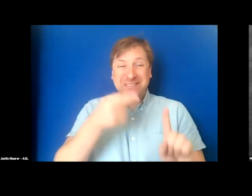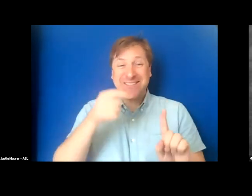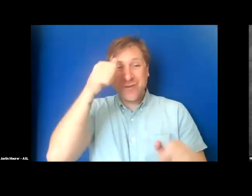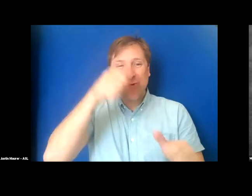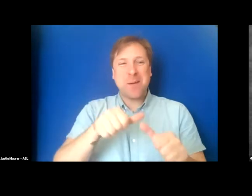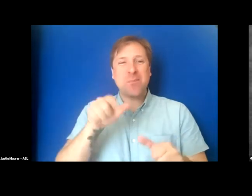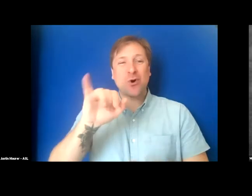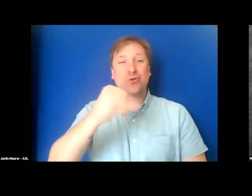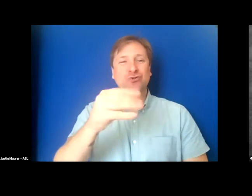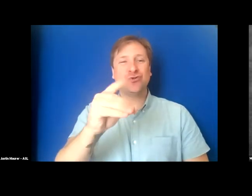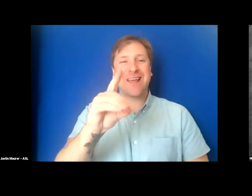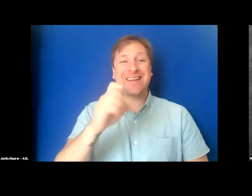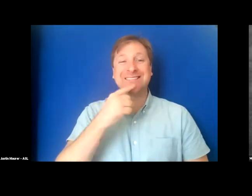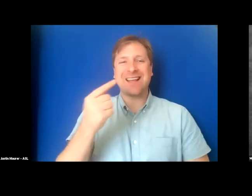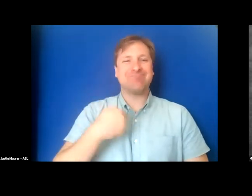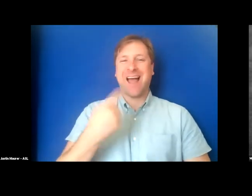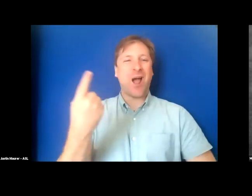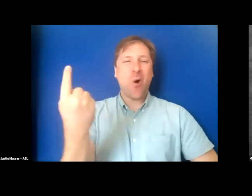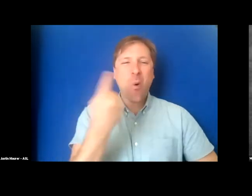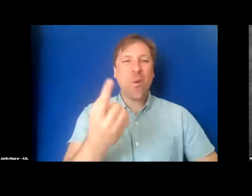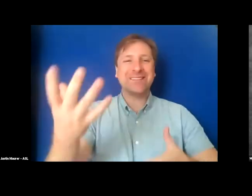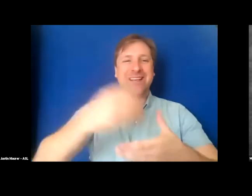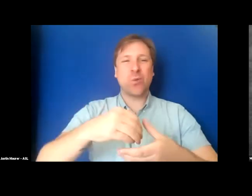“I always include captions in all of my work.”